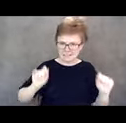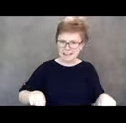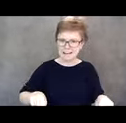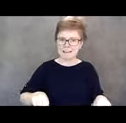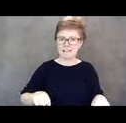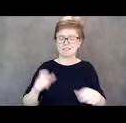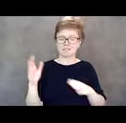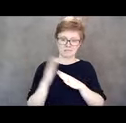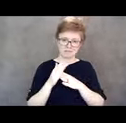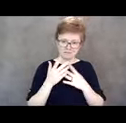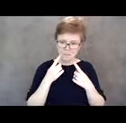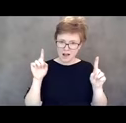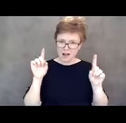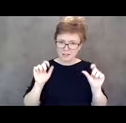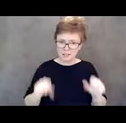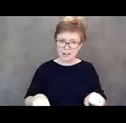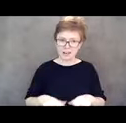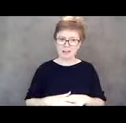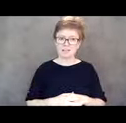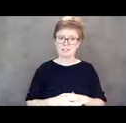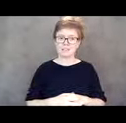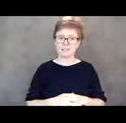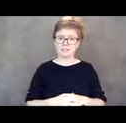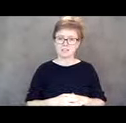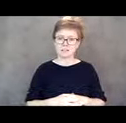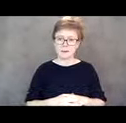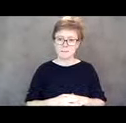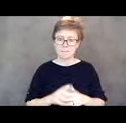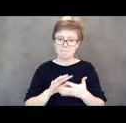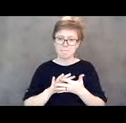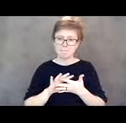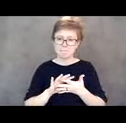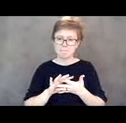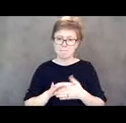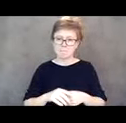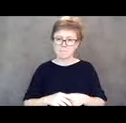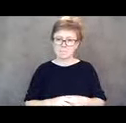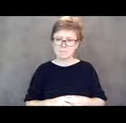as a community and it is thanks to the people that came before us who actually helped create ADA.